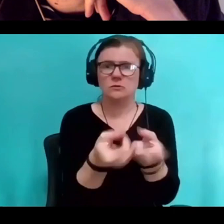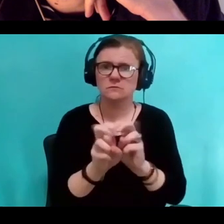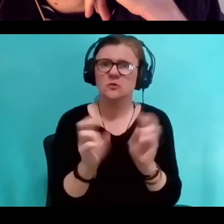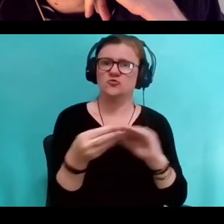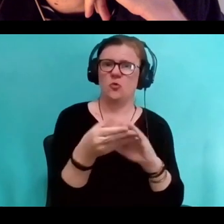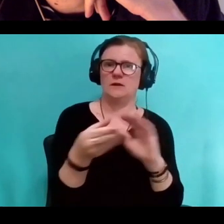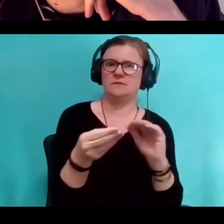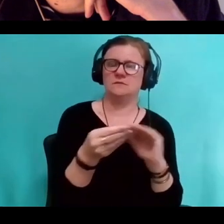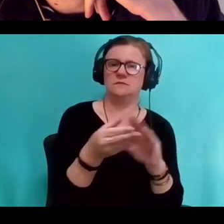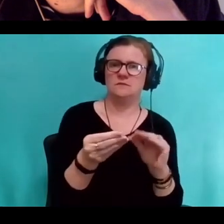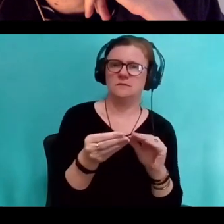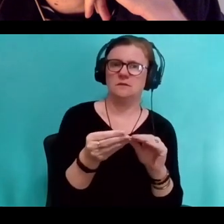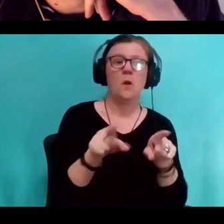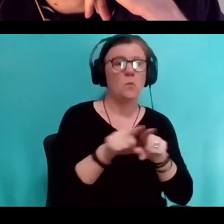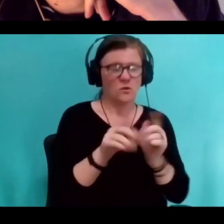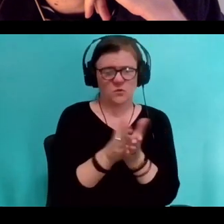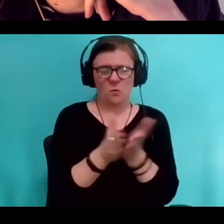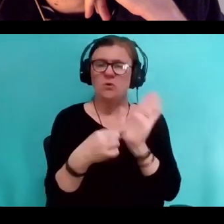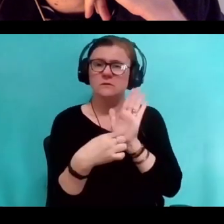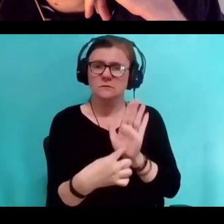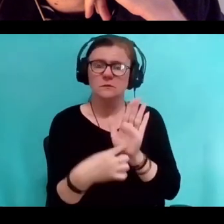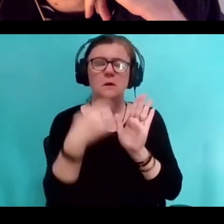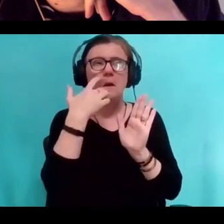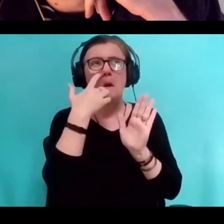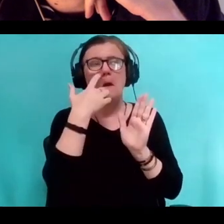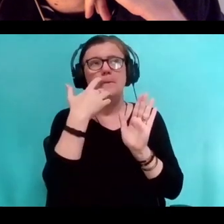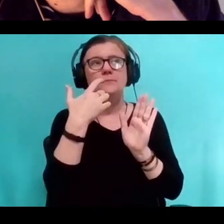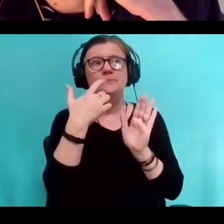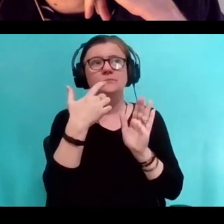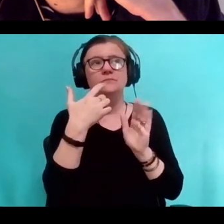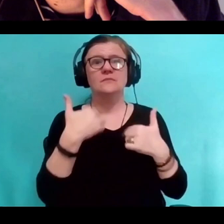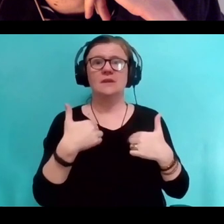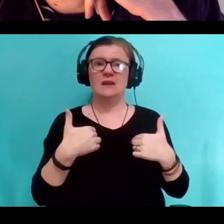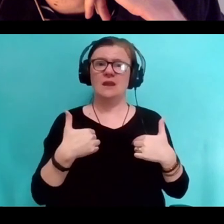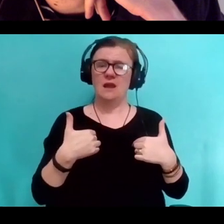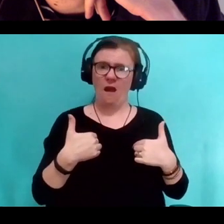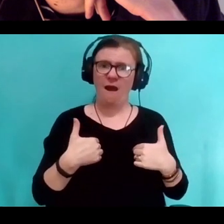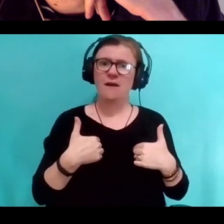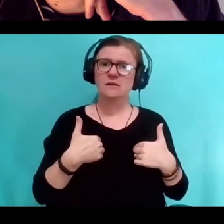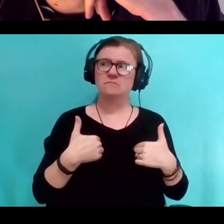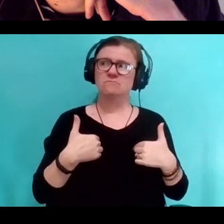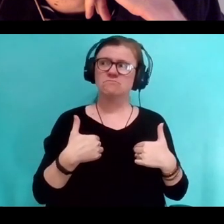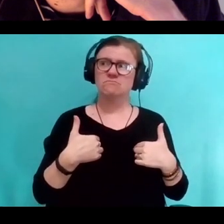But also I talk about in the book that I'm a construction. And that part of the way I was constructed